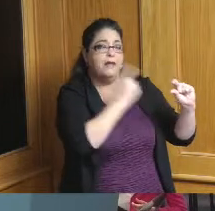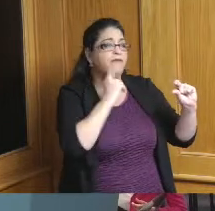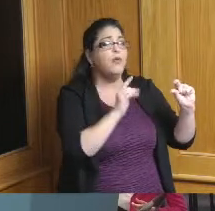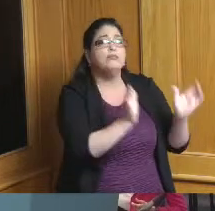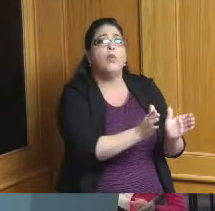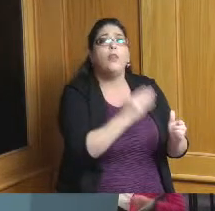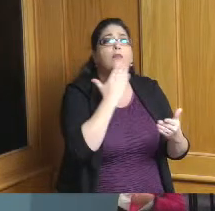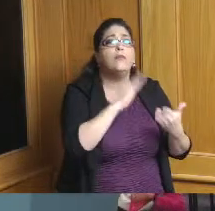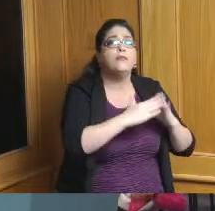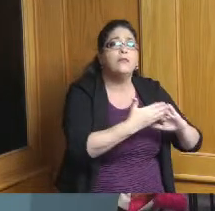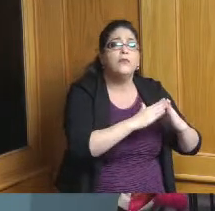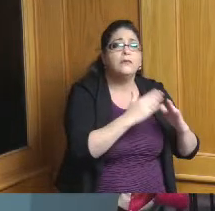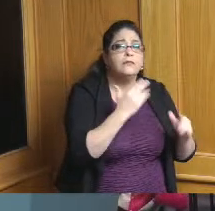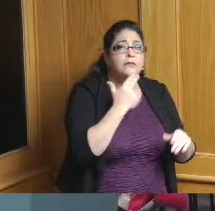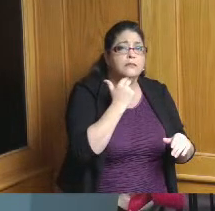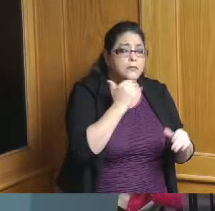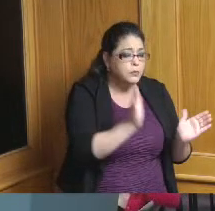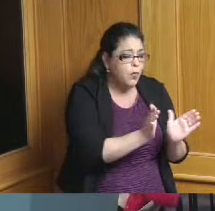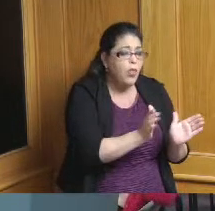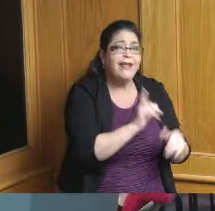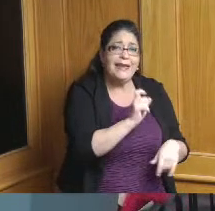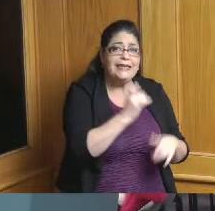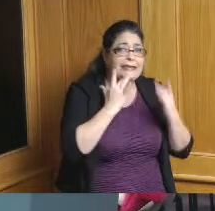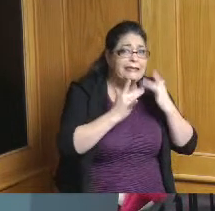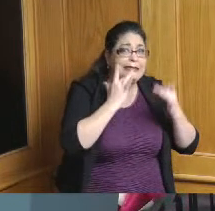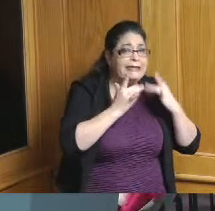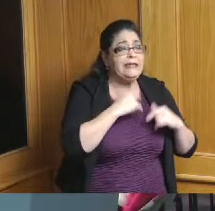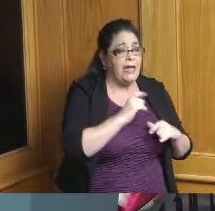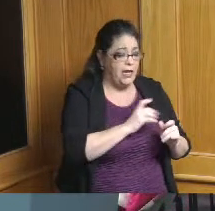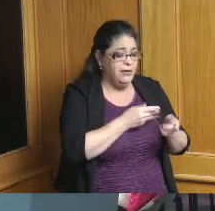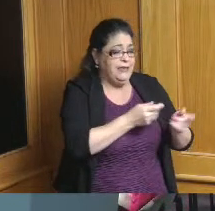who really need this kind of support so this feels like a really important moment